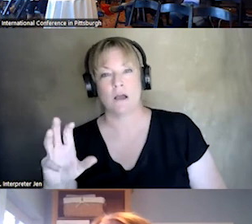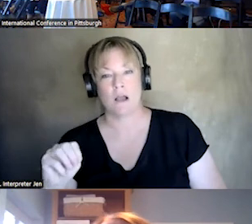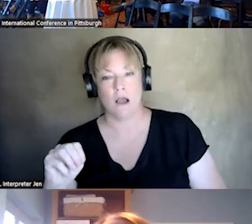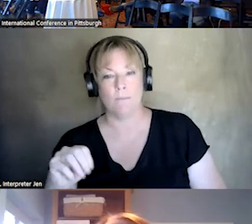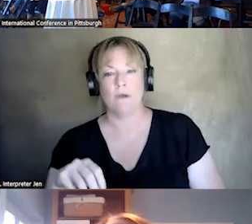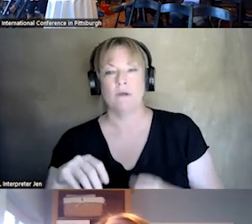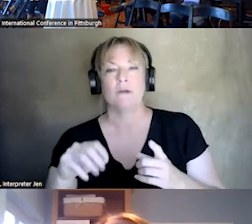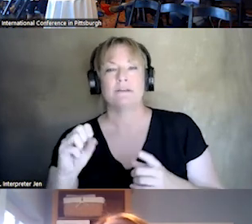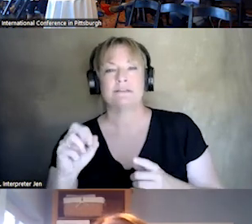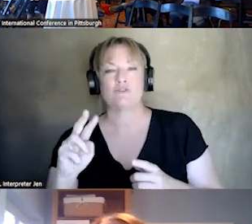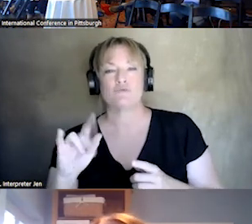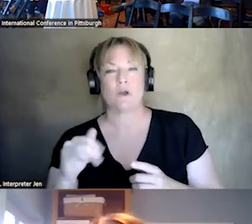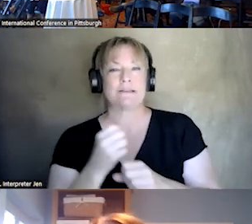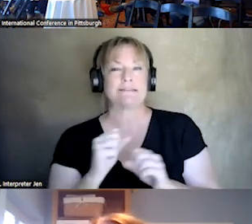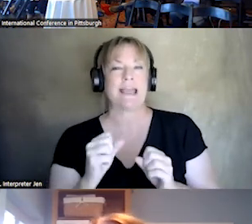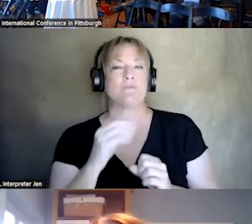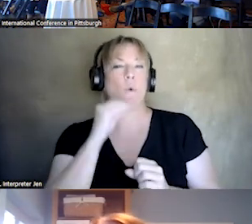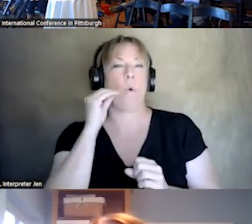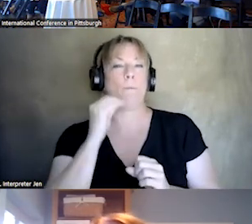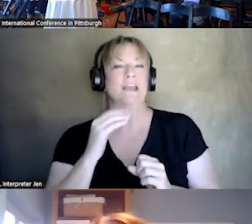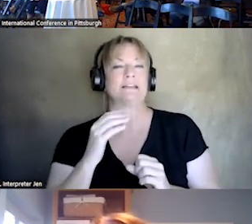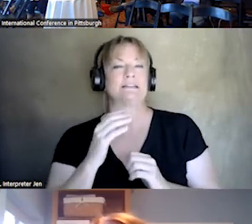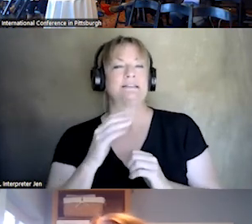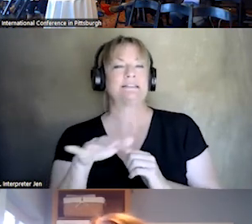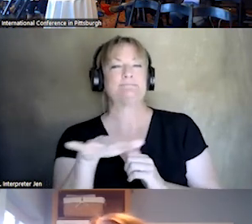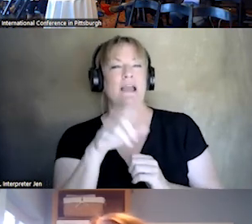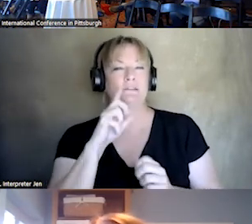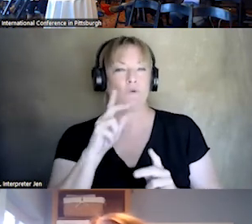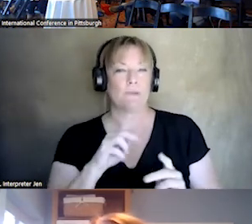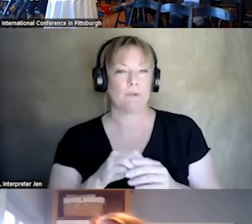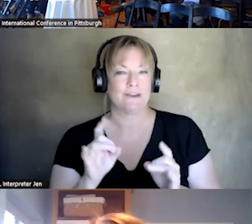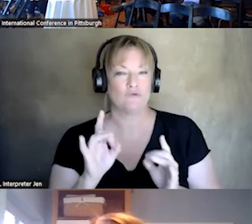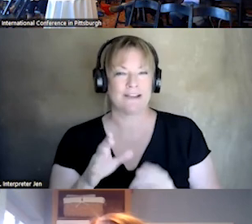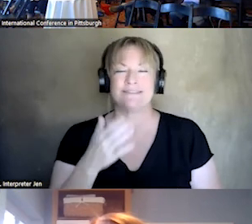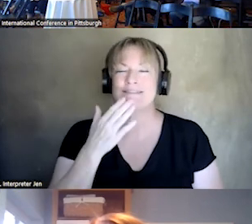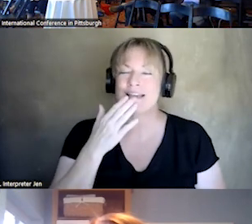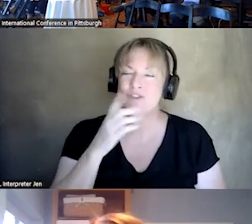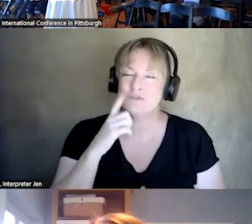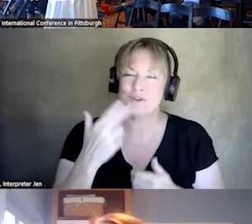AND HOMEY PLACE FOR PEOPLE IN CRISIS. EMMA, THANK YOU SO MUCH FOR COMING ON TALKING WITH US TODAY.